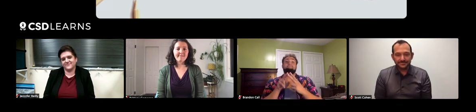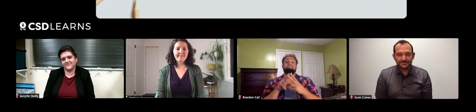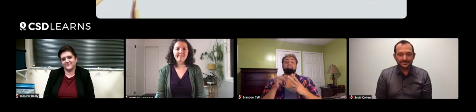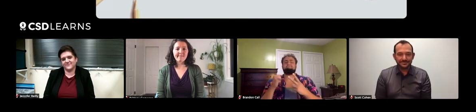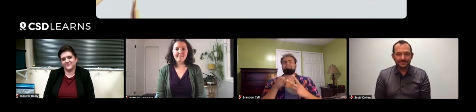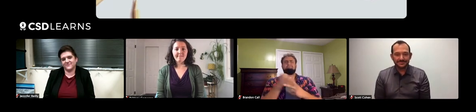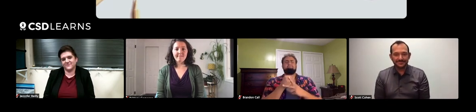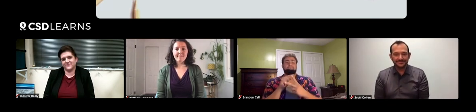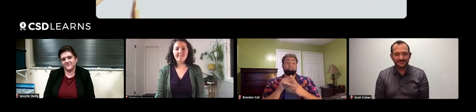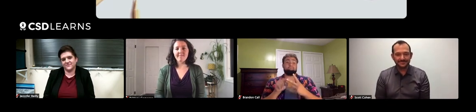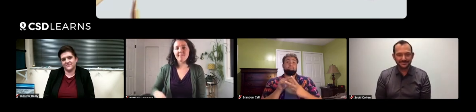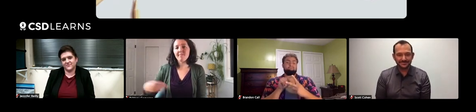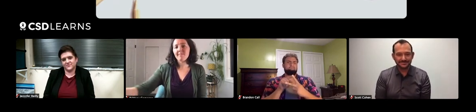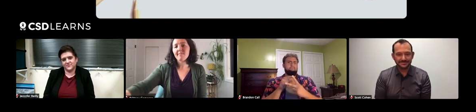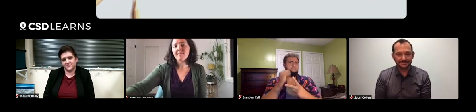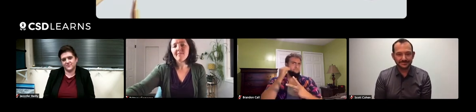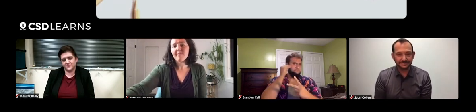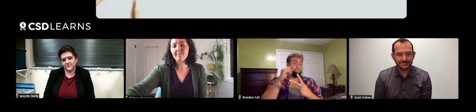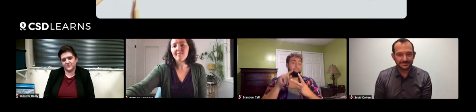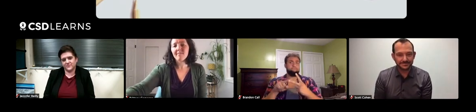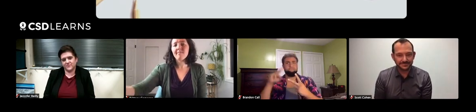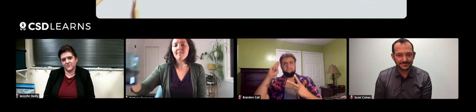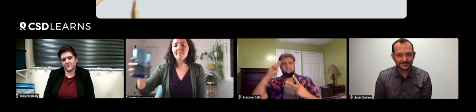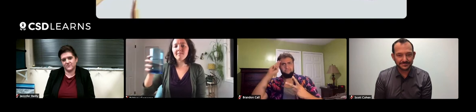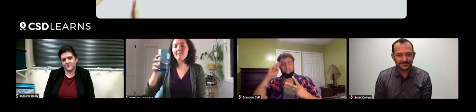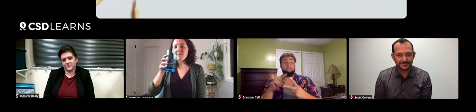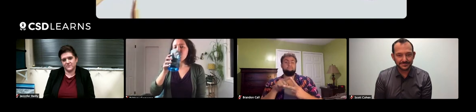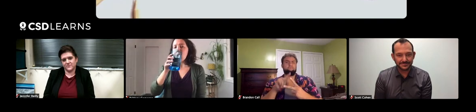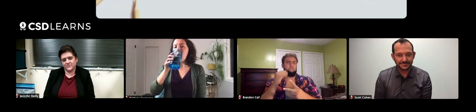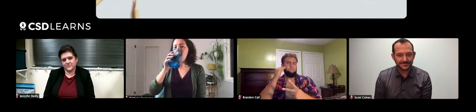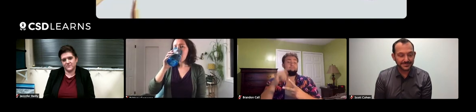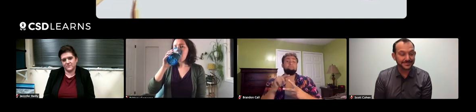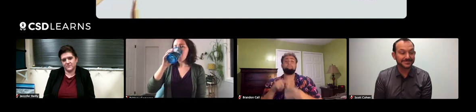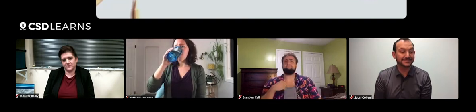I want to talk about two things; my home life and when I was a boy scout.